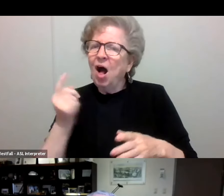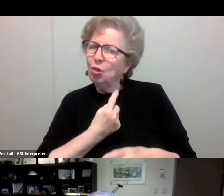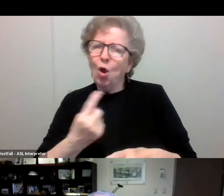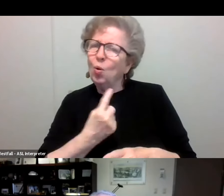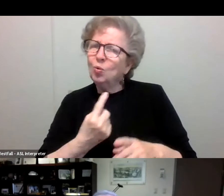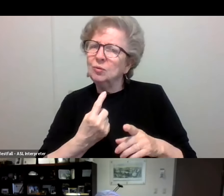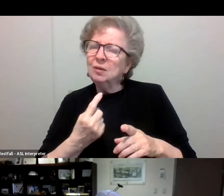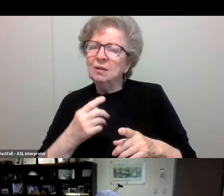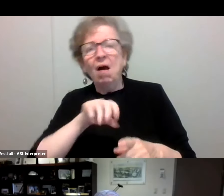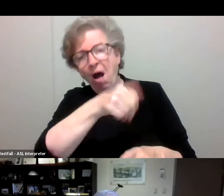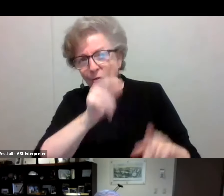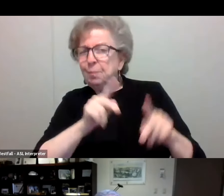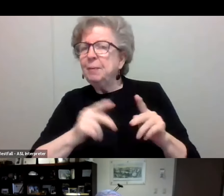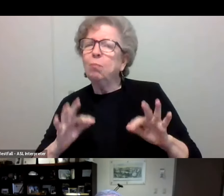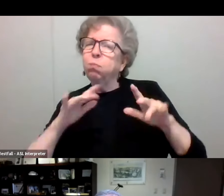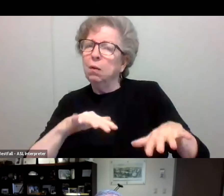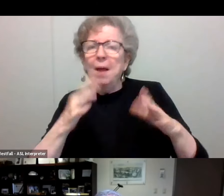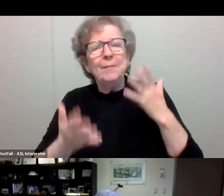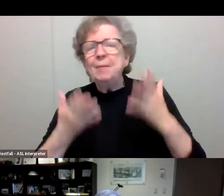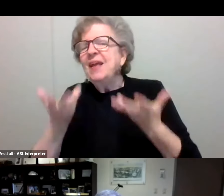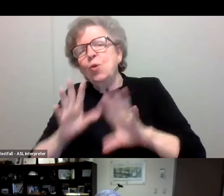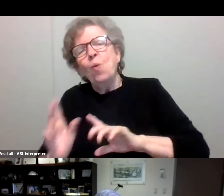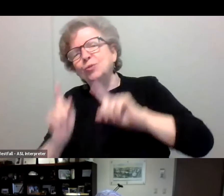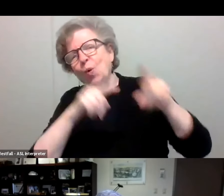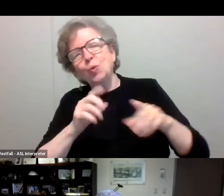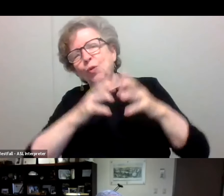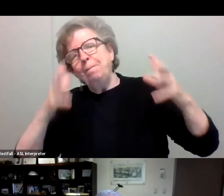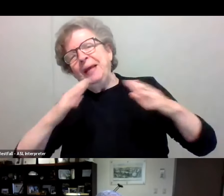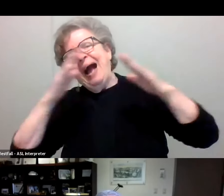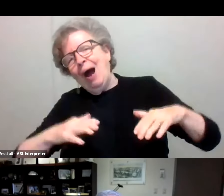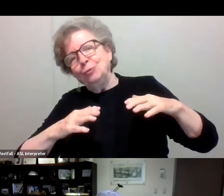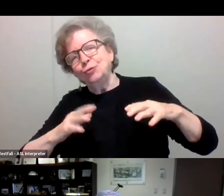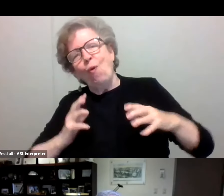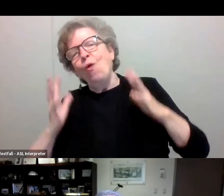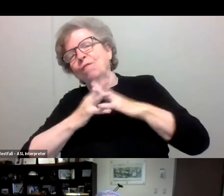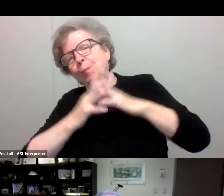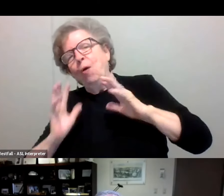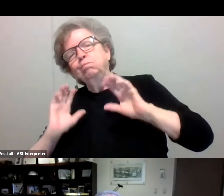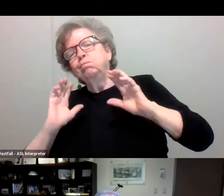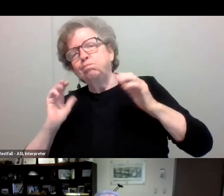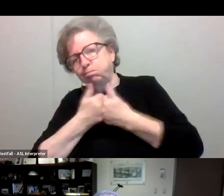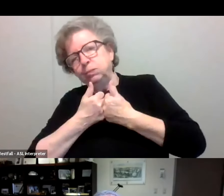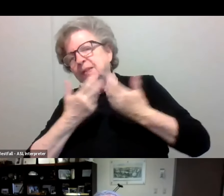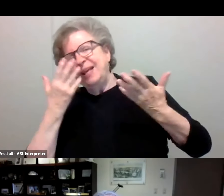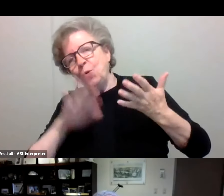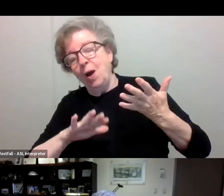they don't wanna be at The Big House party, or like for that matter, at the football game. And it is really important